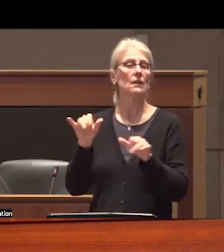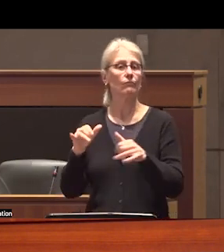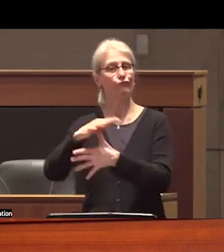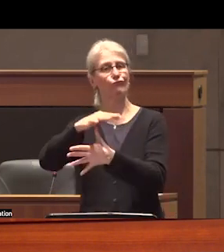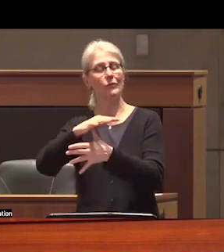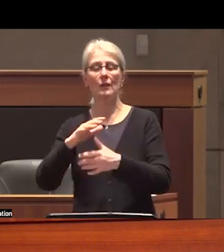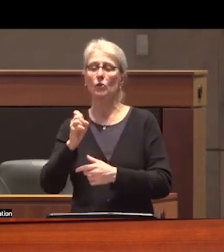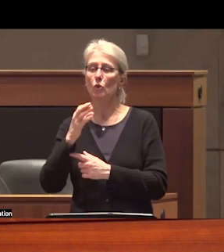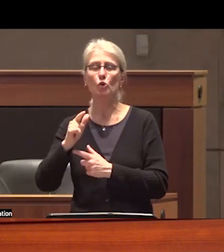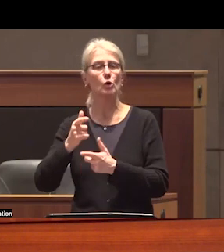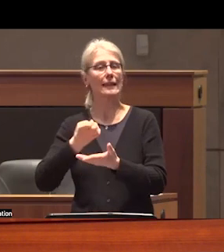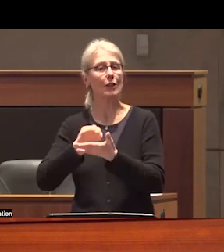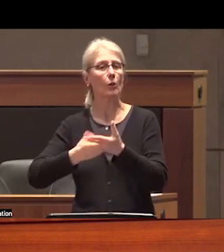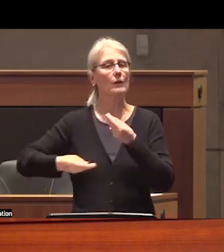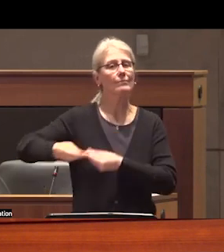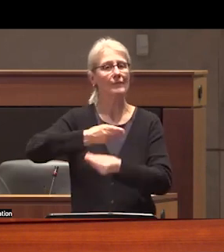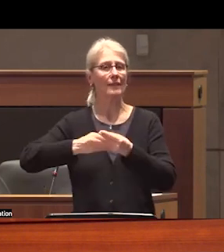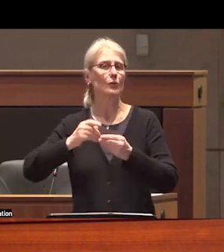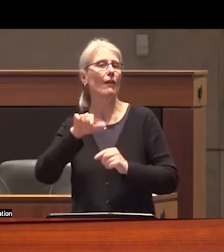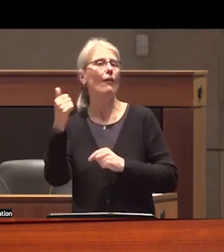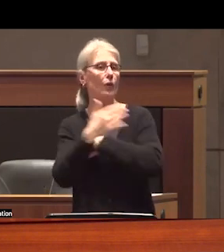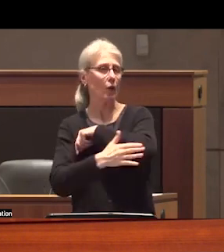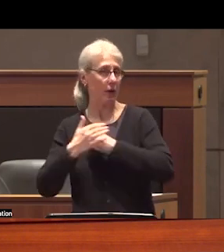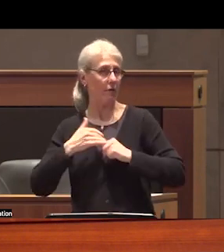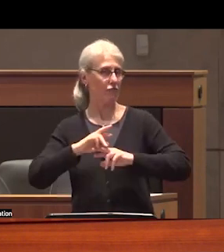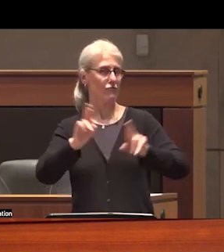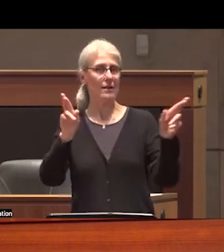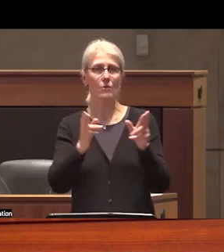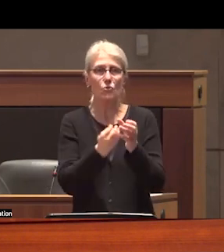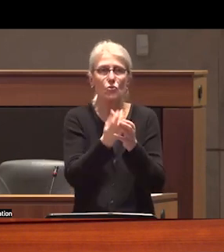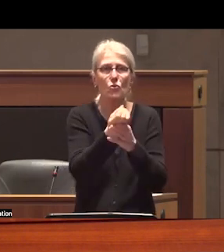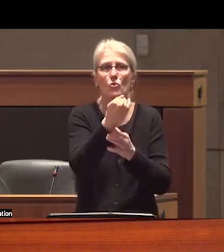and Development transfers to countries that are enriched with national resources and embedded in